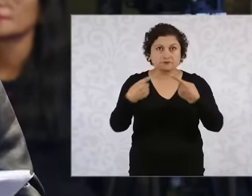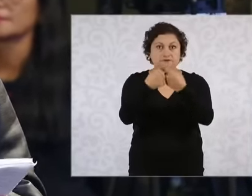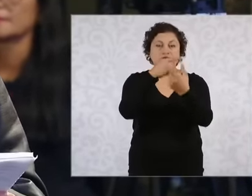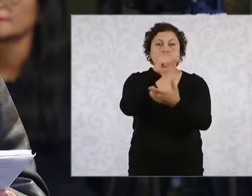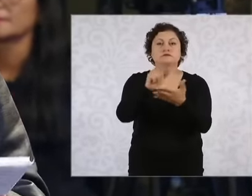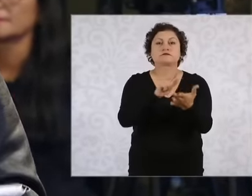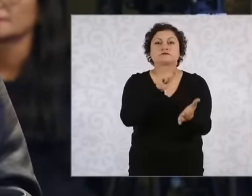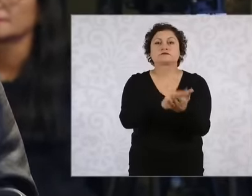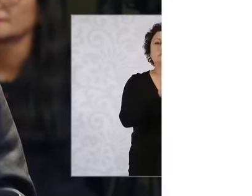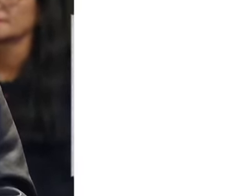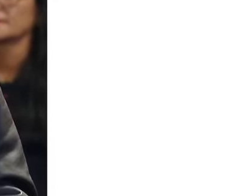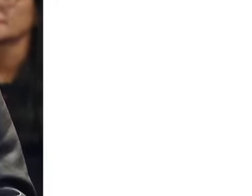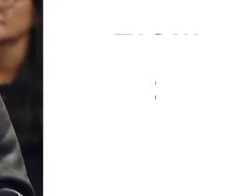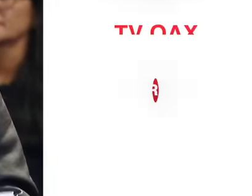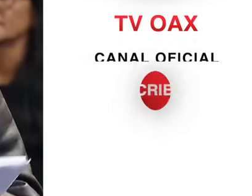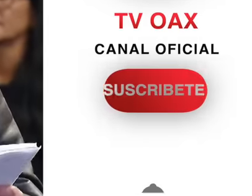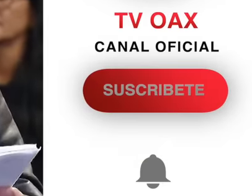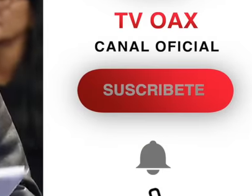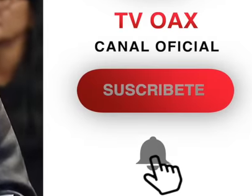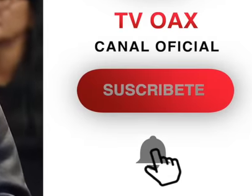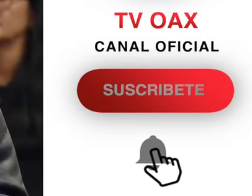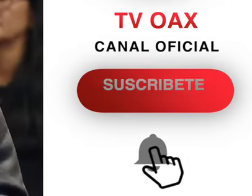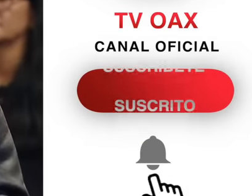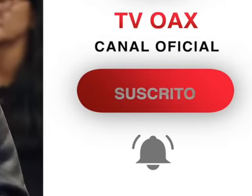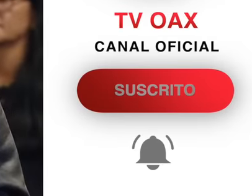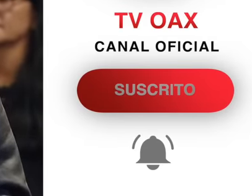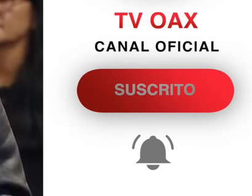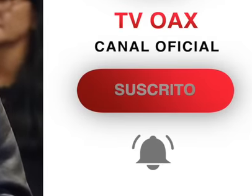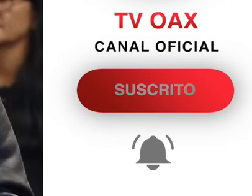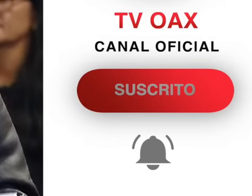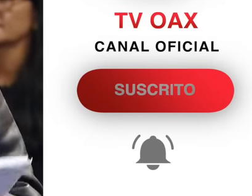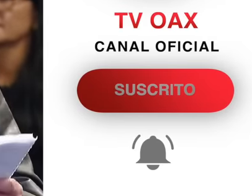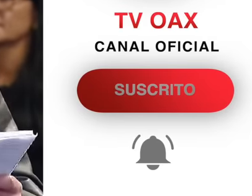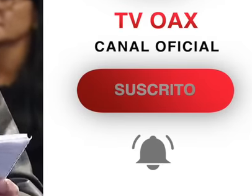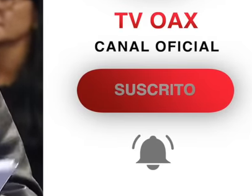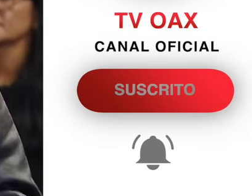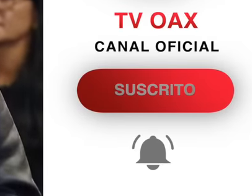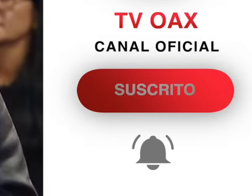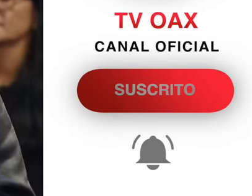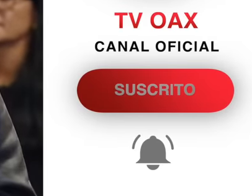would like to know your opinion, especially because two of the ministers considered that this was